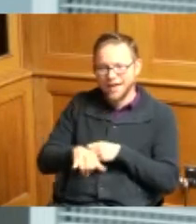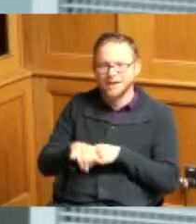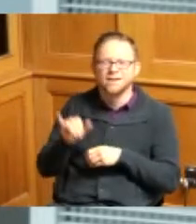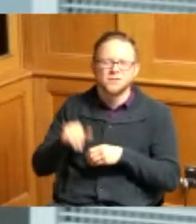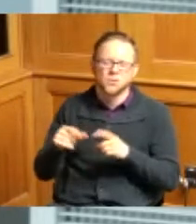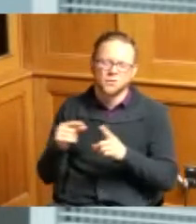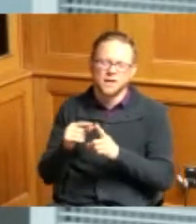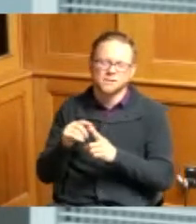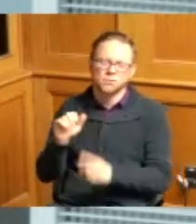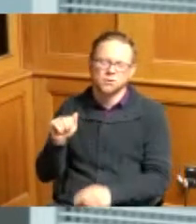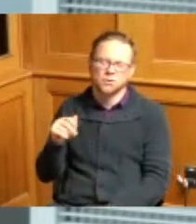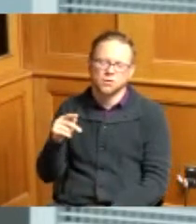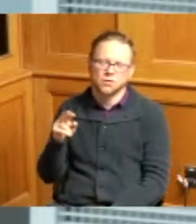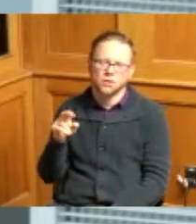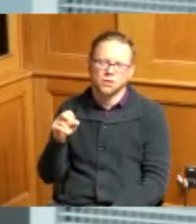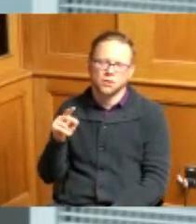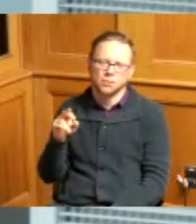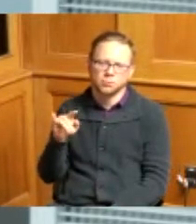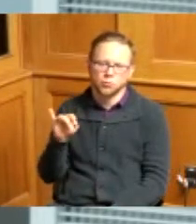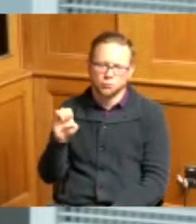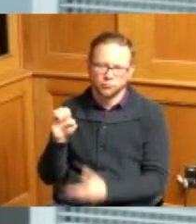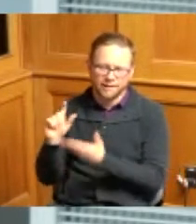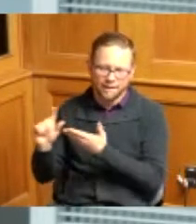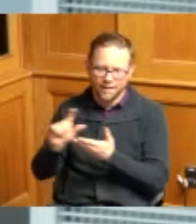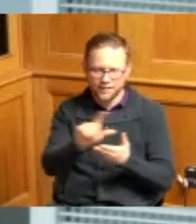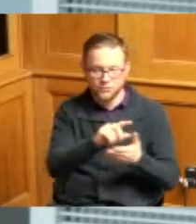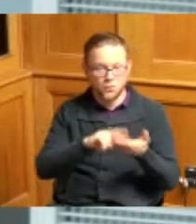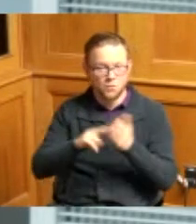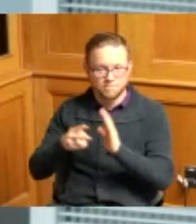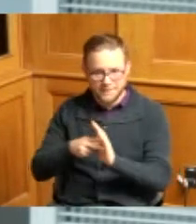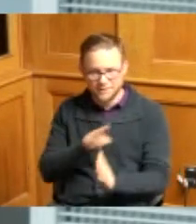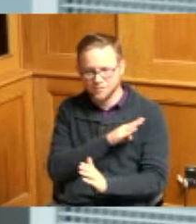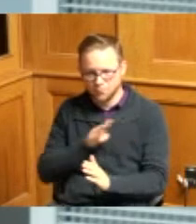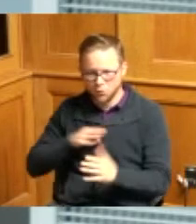the sense that the Board has accepted these grant funds and is directing them for this specific use